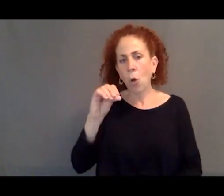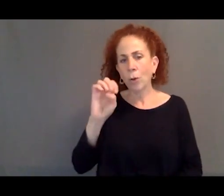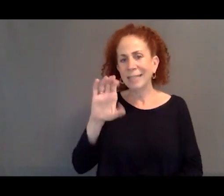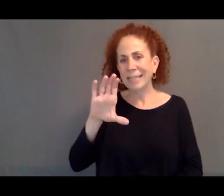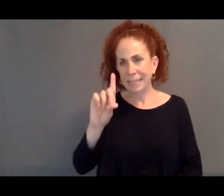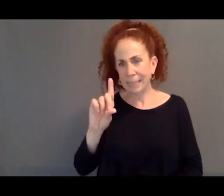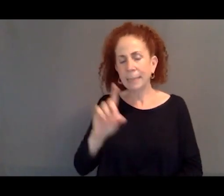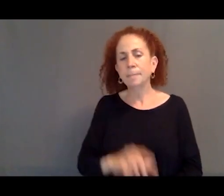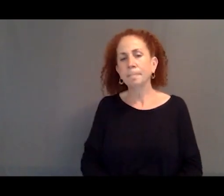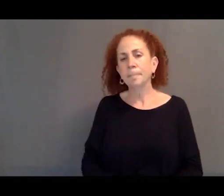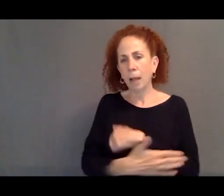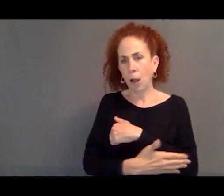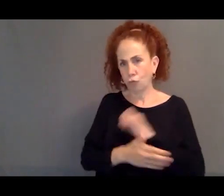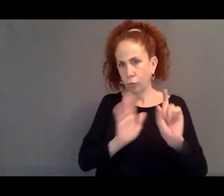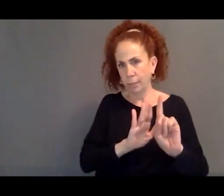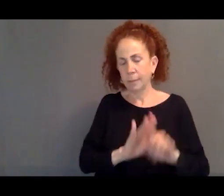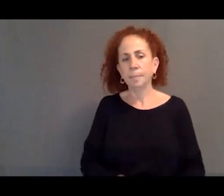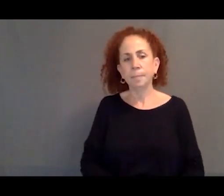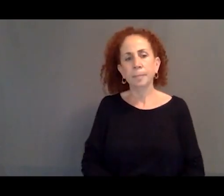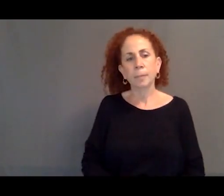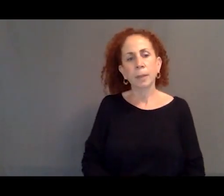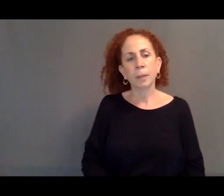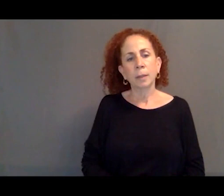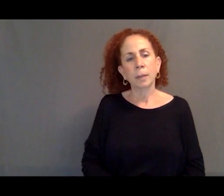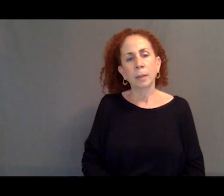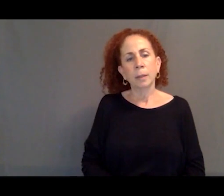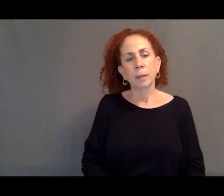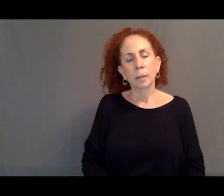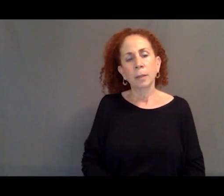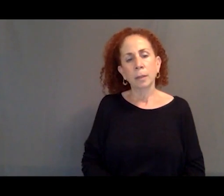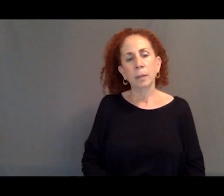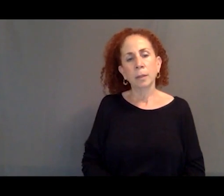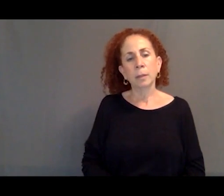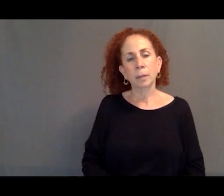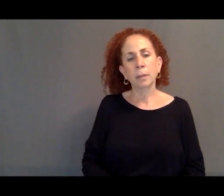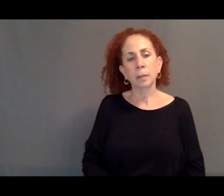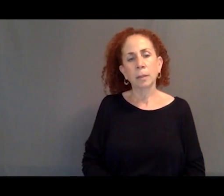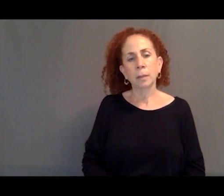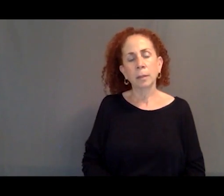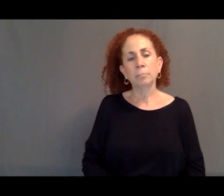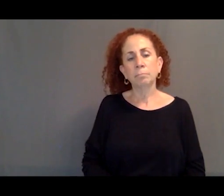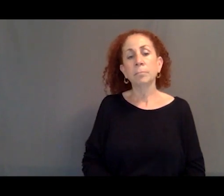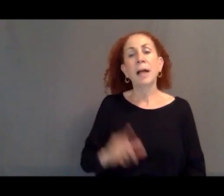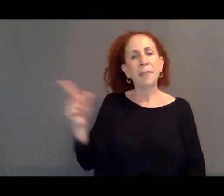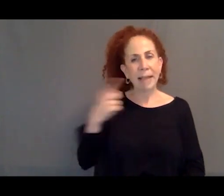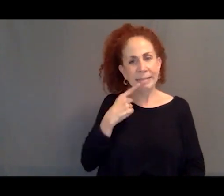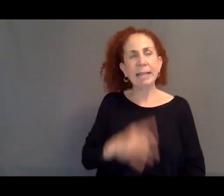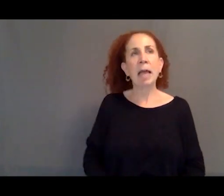have is basically you turn away refugees from your borders.